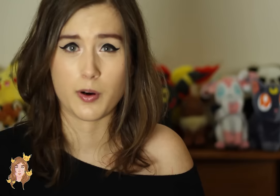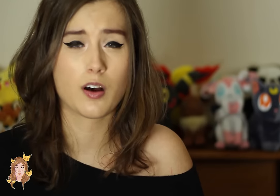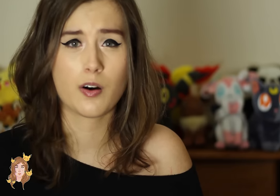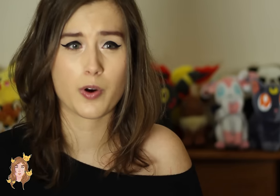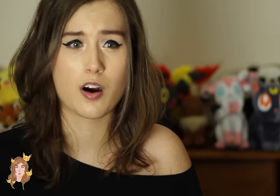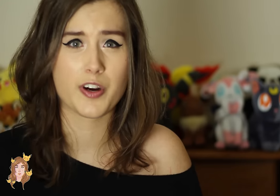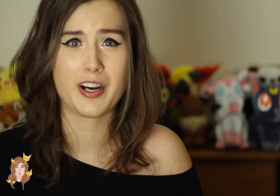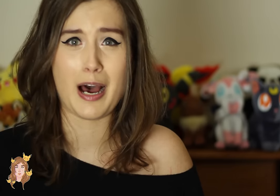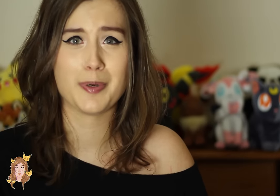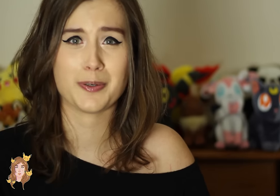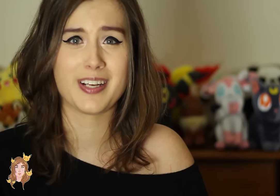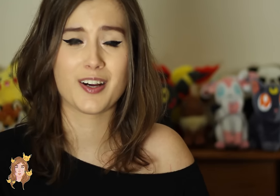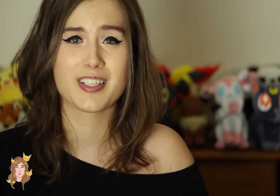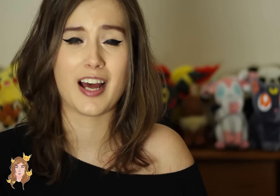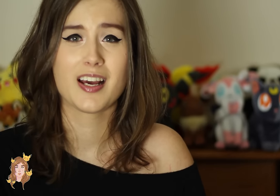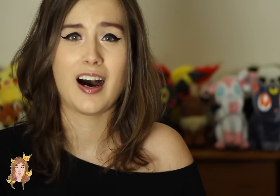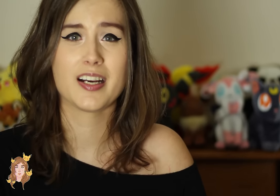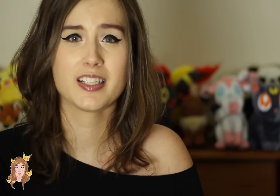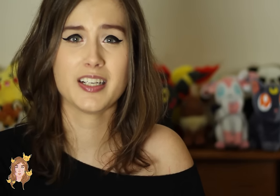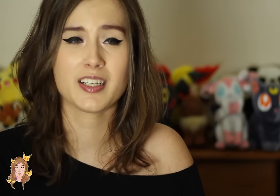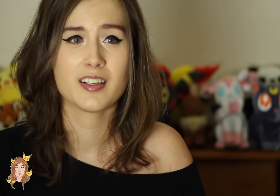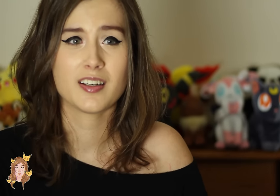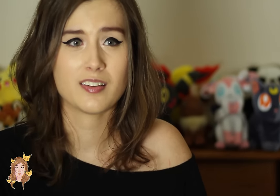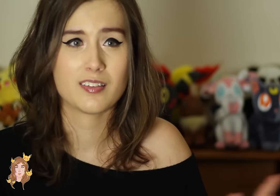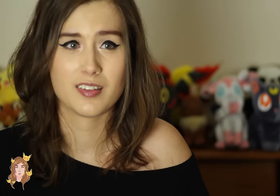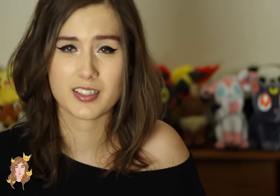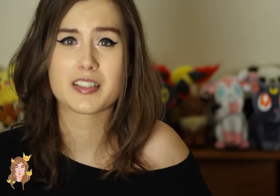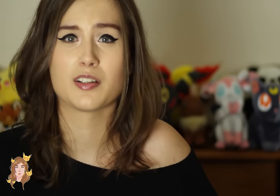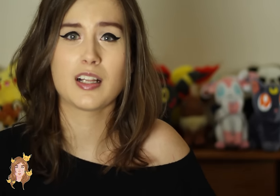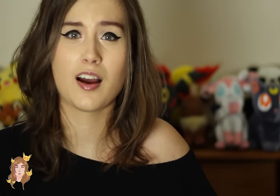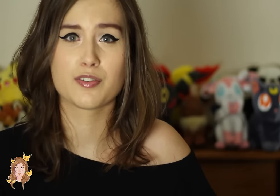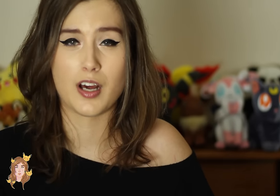Well, we’re all very happy to announce that Eileen is still alive.